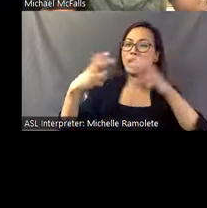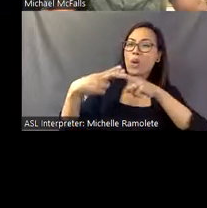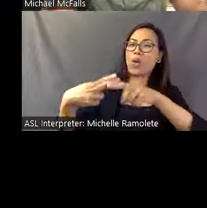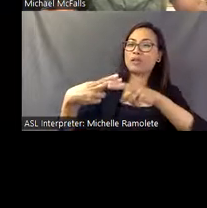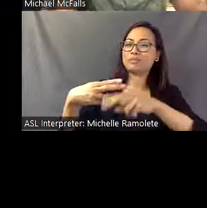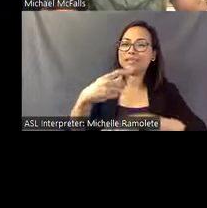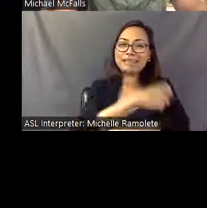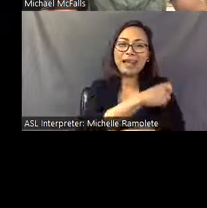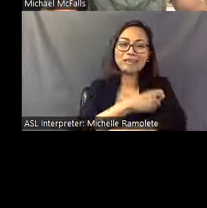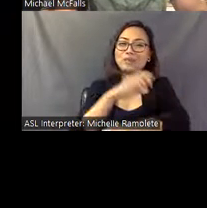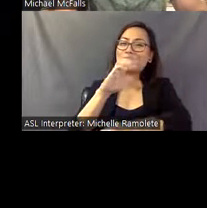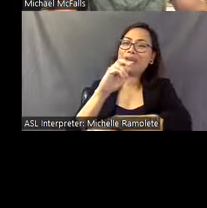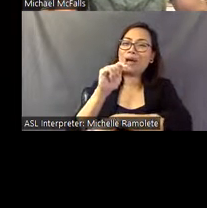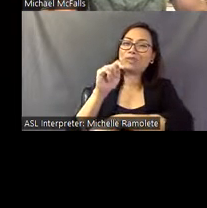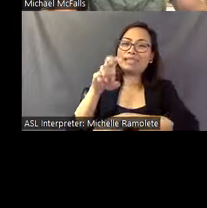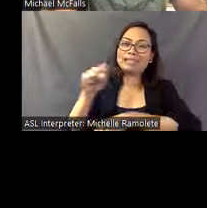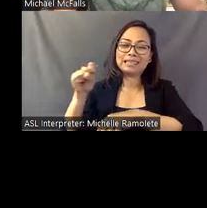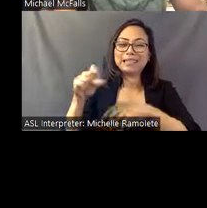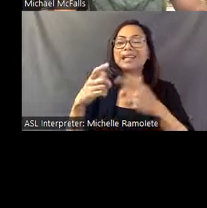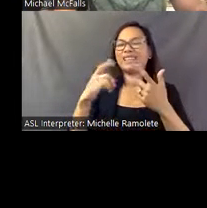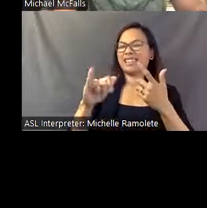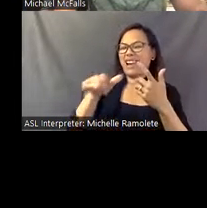Countess: that was another nickname he had.